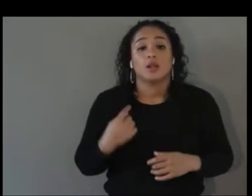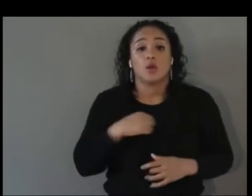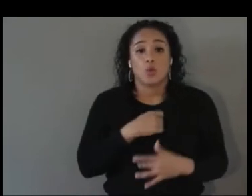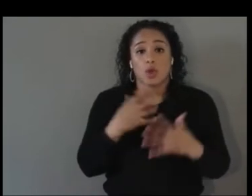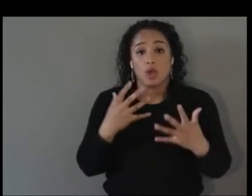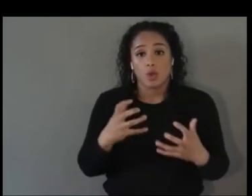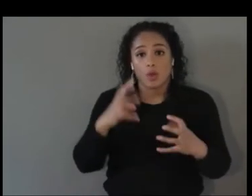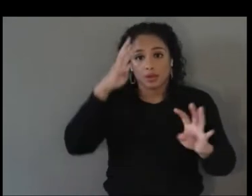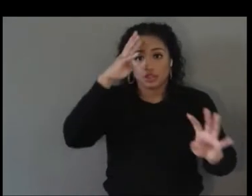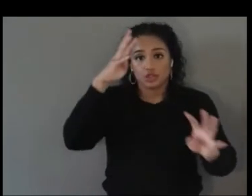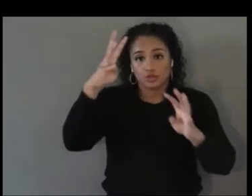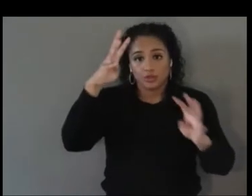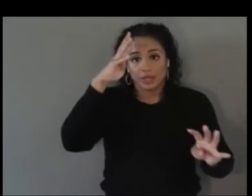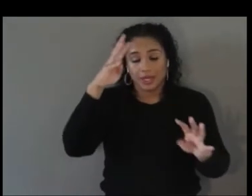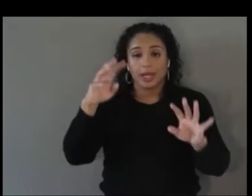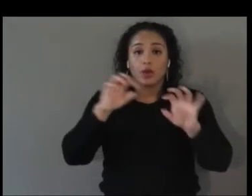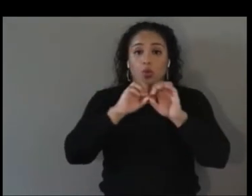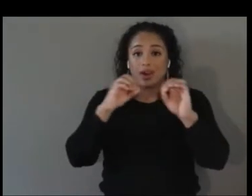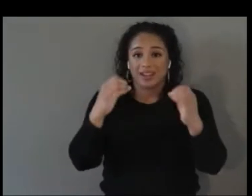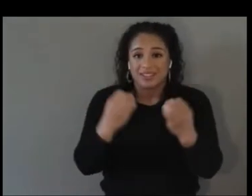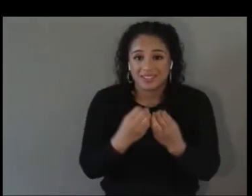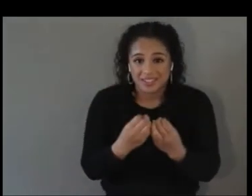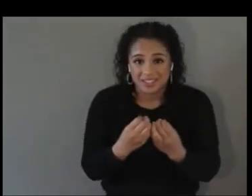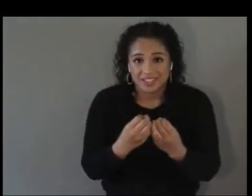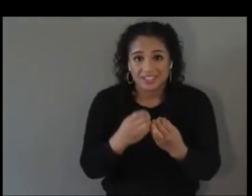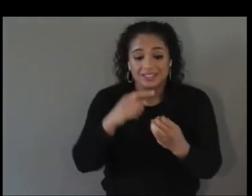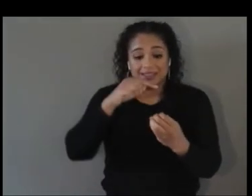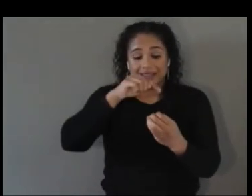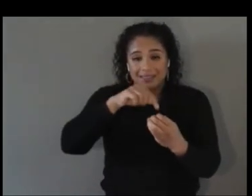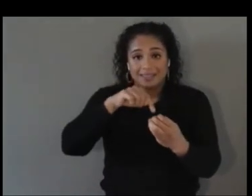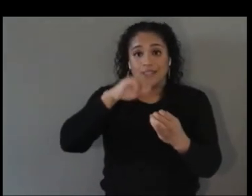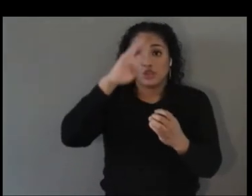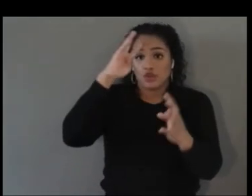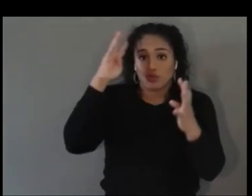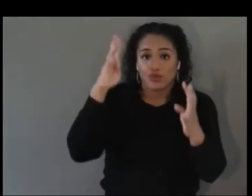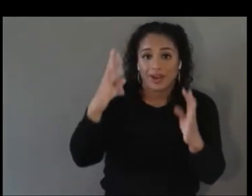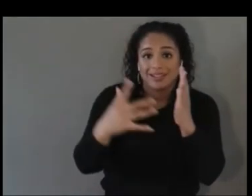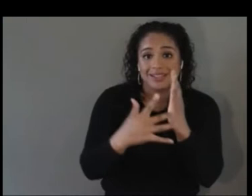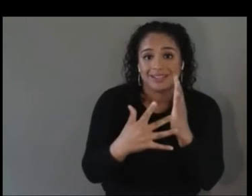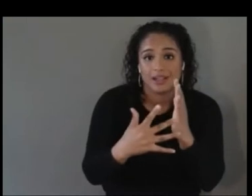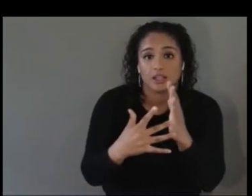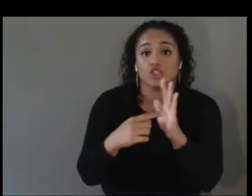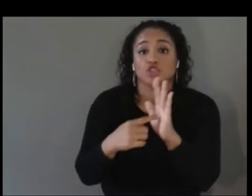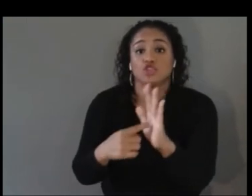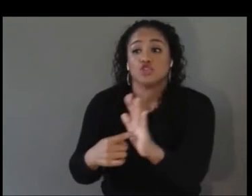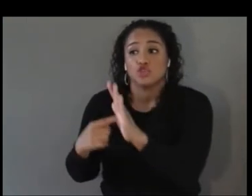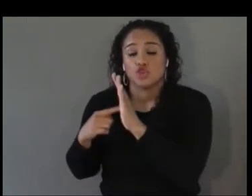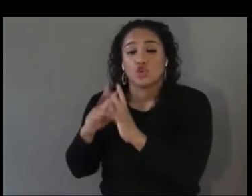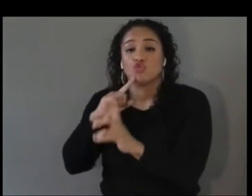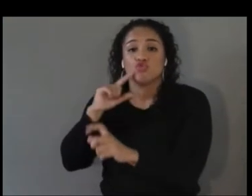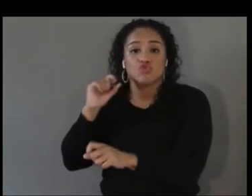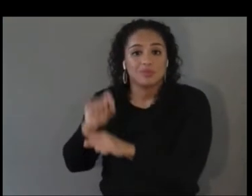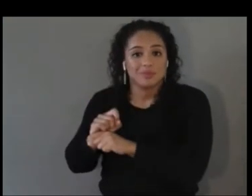create tech that are reflective of the makeup of society because then we get tech that respects